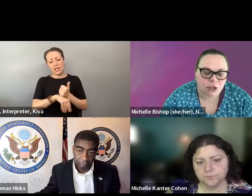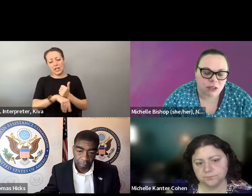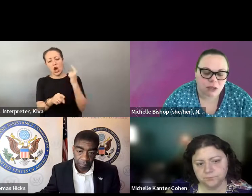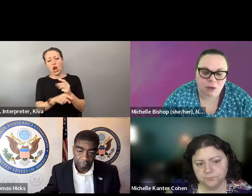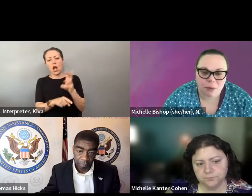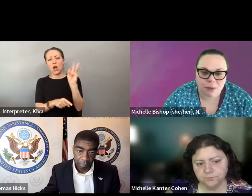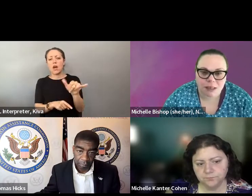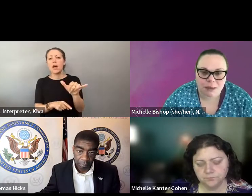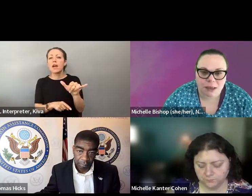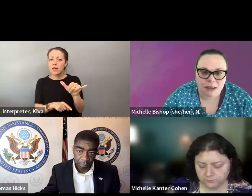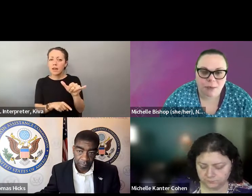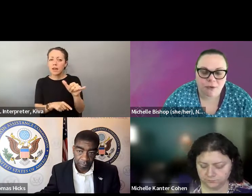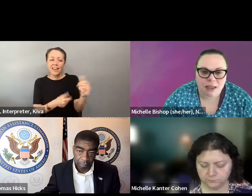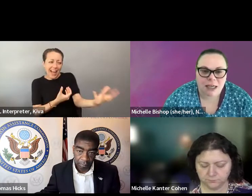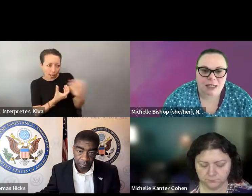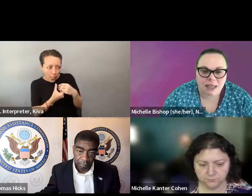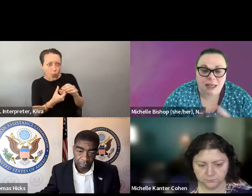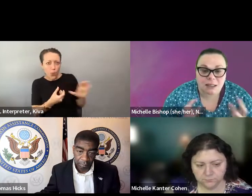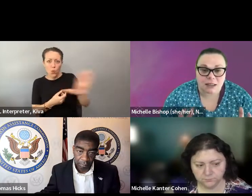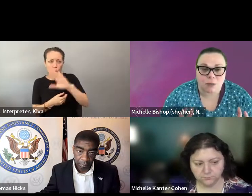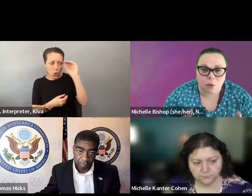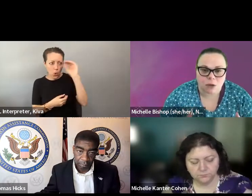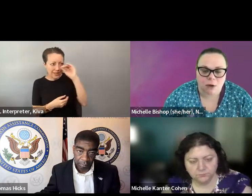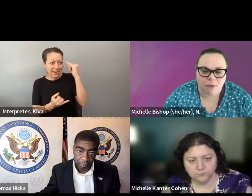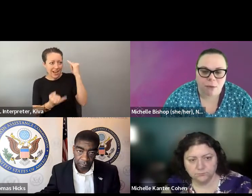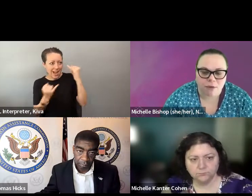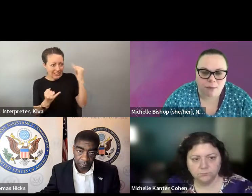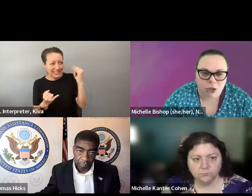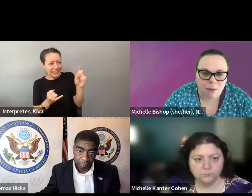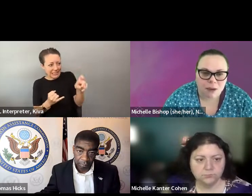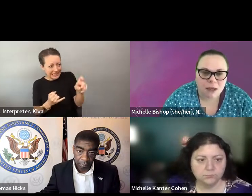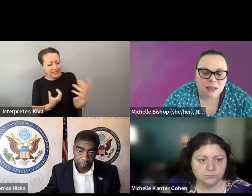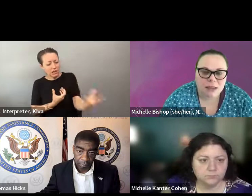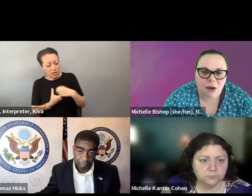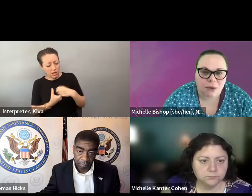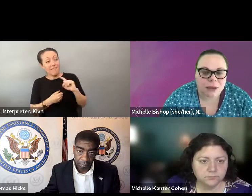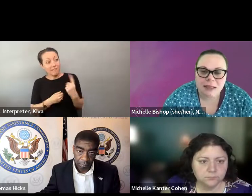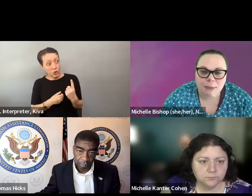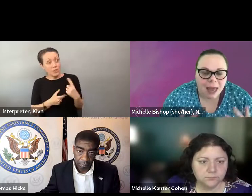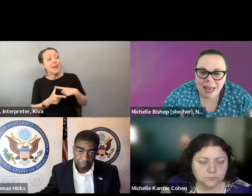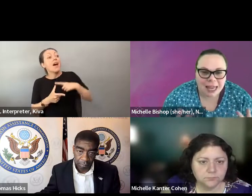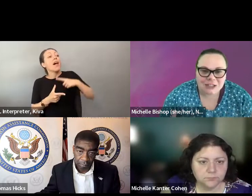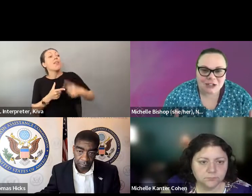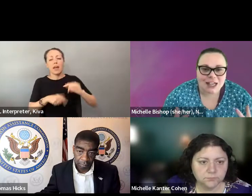been because the retrofit solutions aren't as good. And it's going to cost a lot more time and money than it